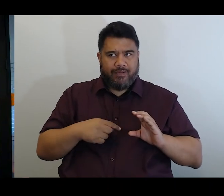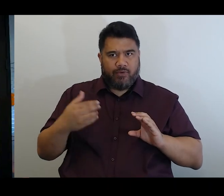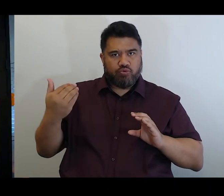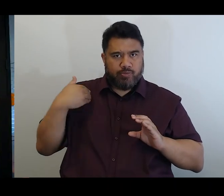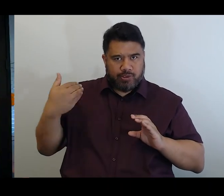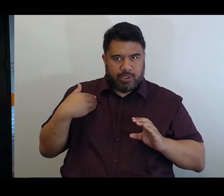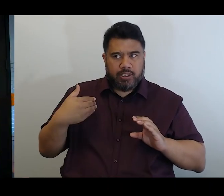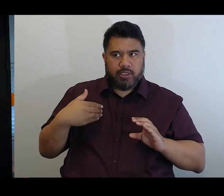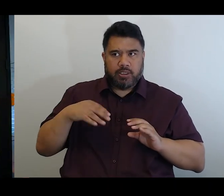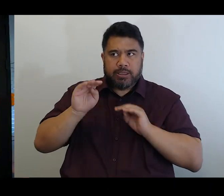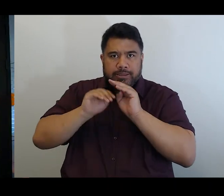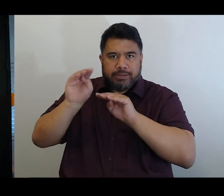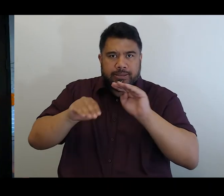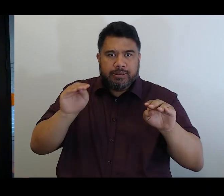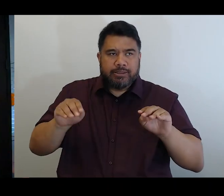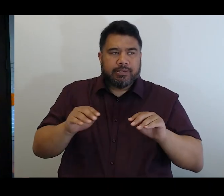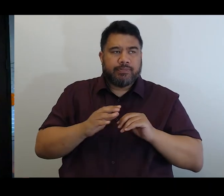taking an Enabling Good Lives approach,